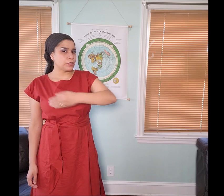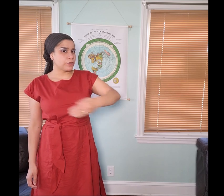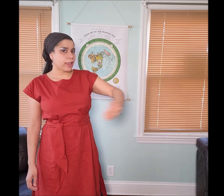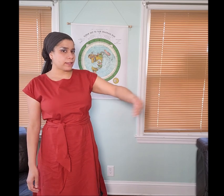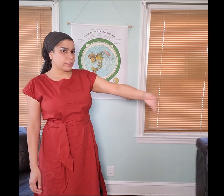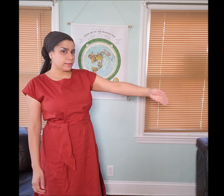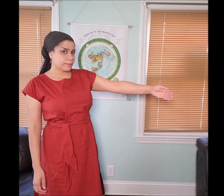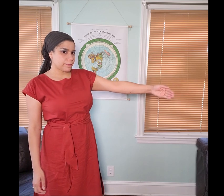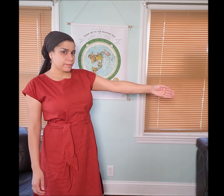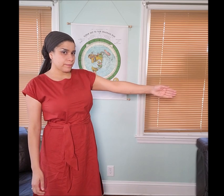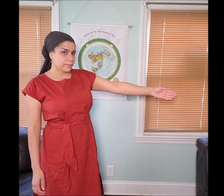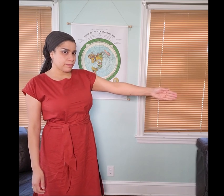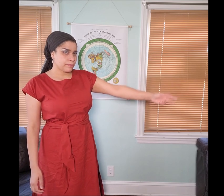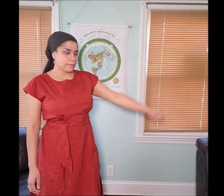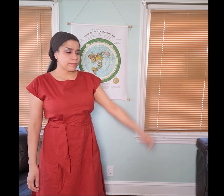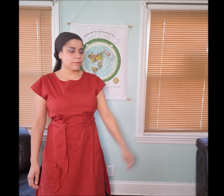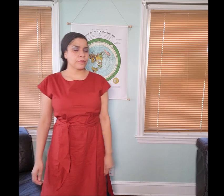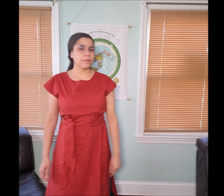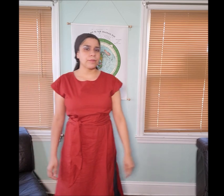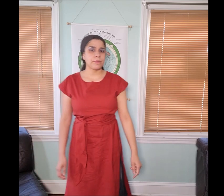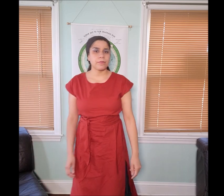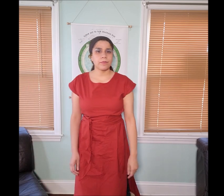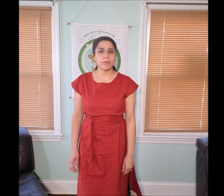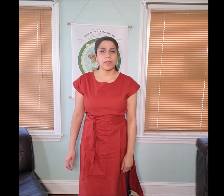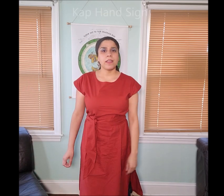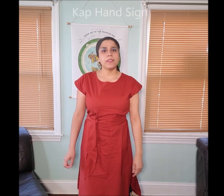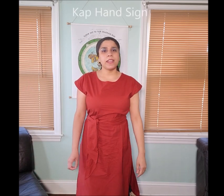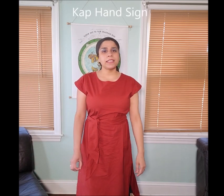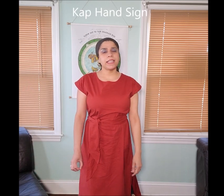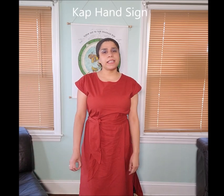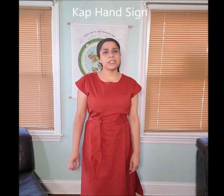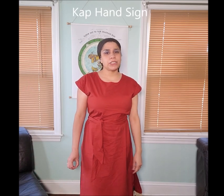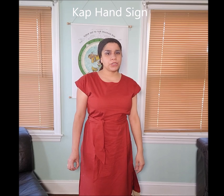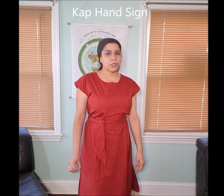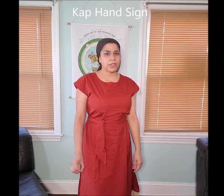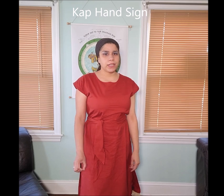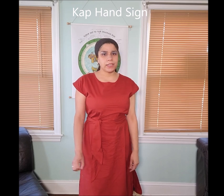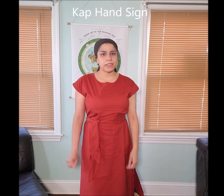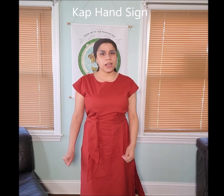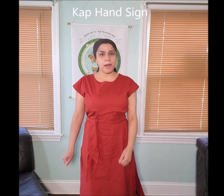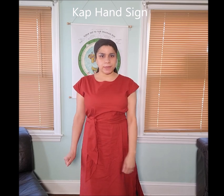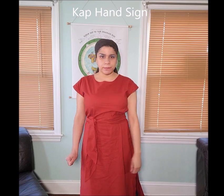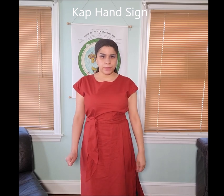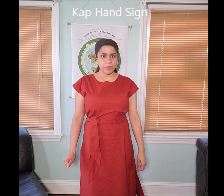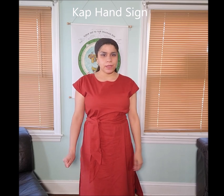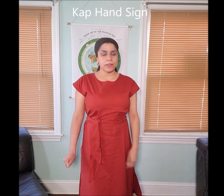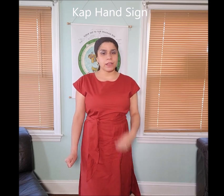The next hand gesture is the "𐤊 KaP” symbol.